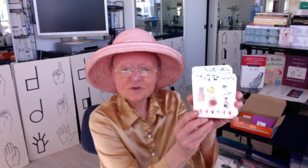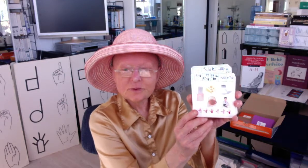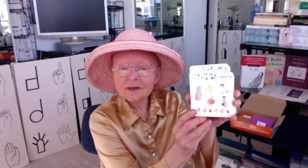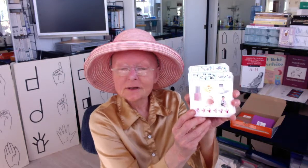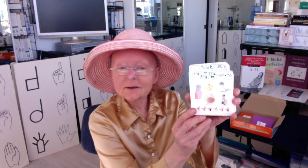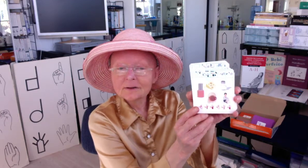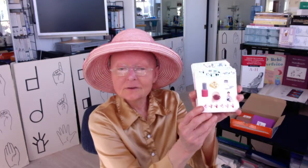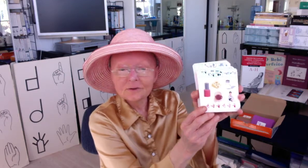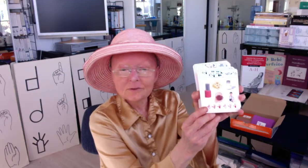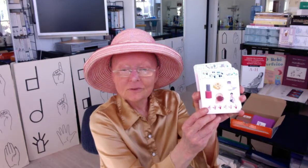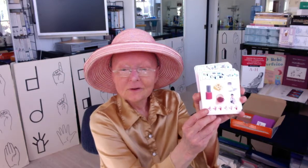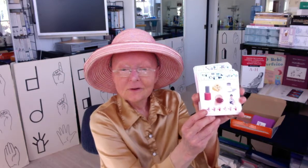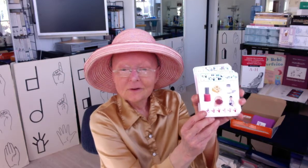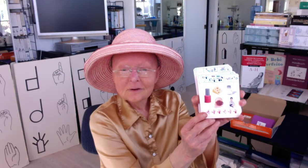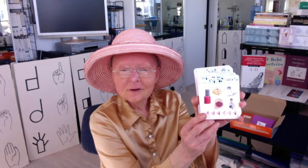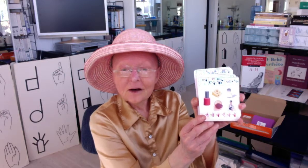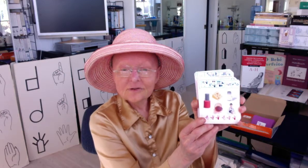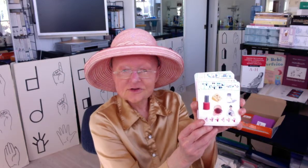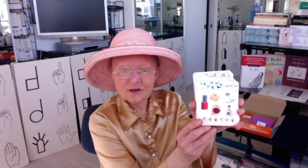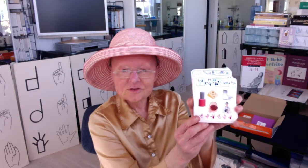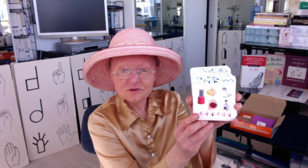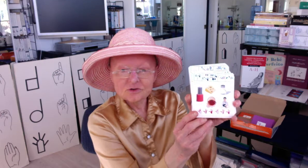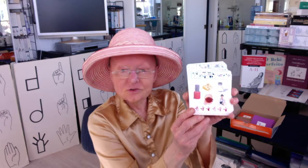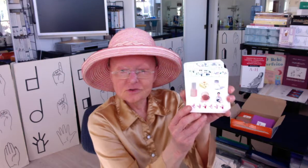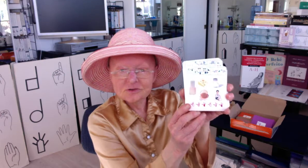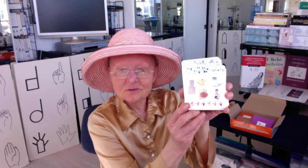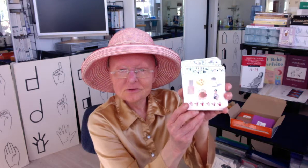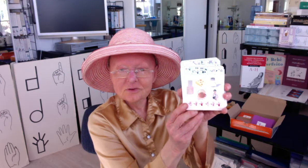Explaining, you know other signs that use those